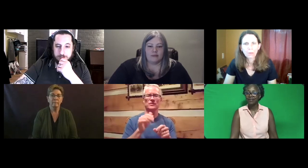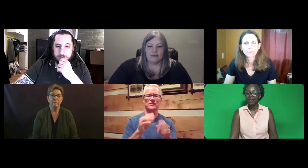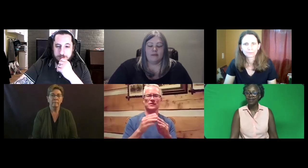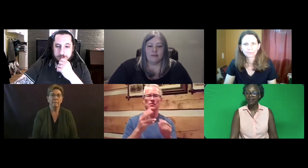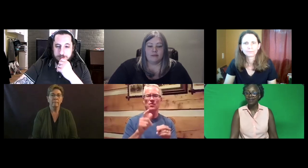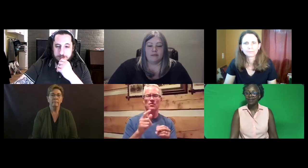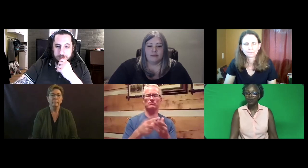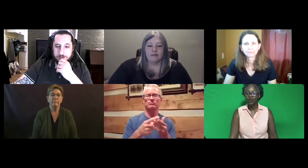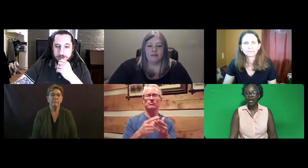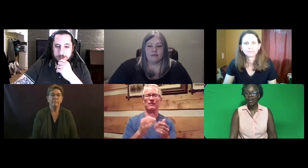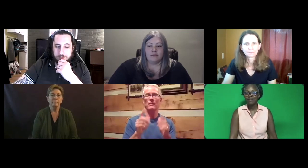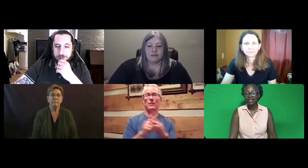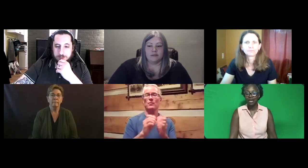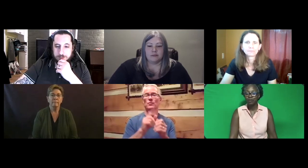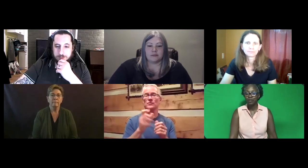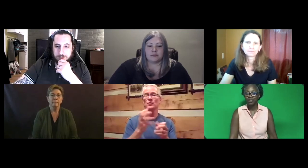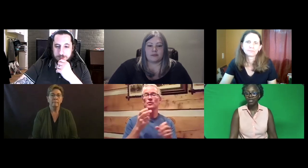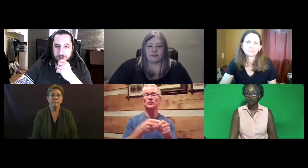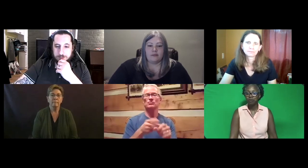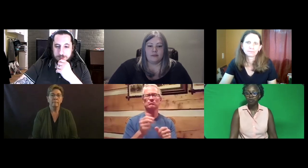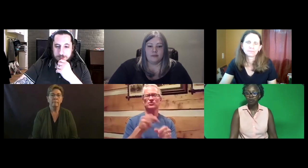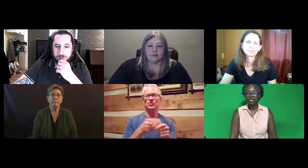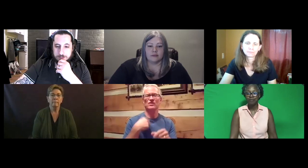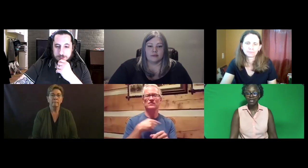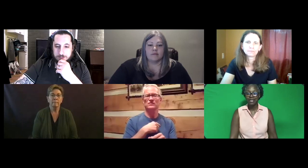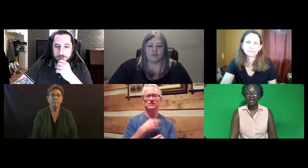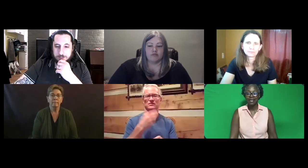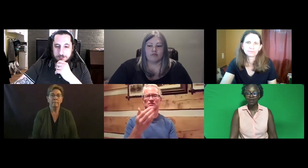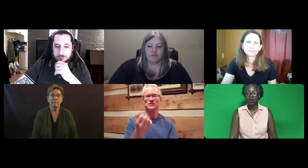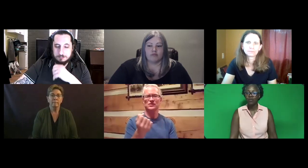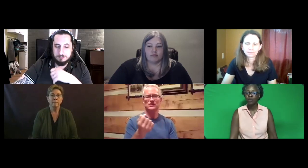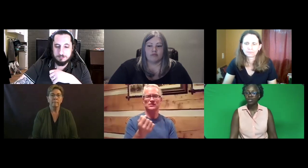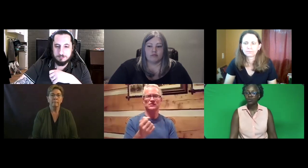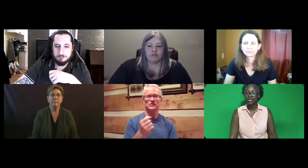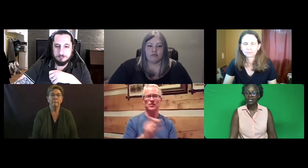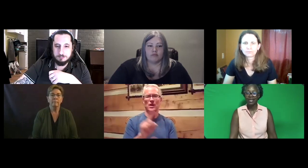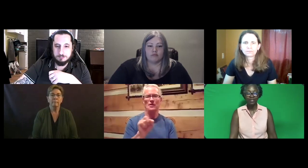So we'll have an opportunity for people to participate in that town hall if you want to join us again.